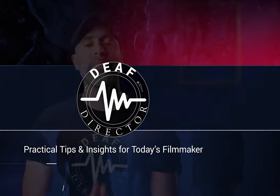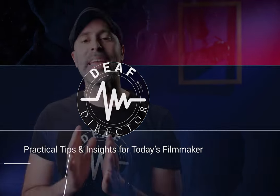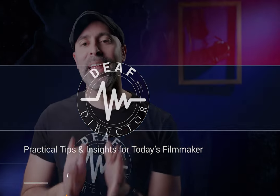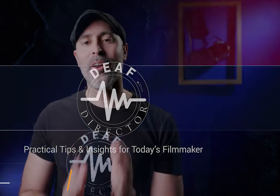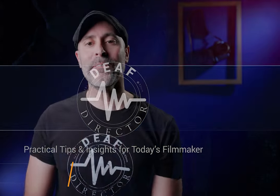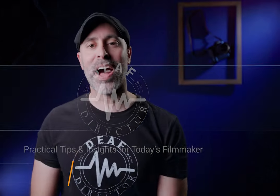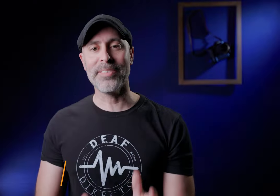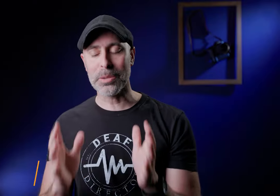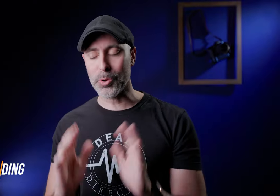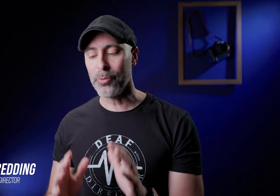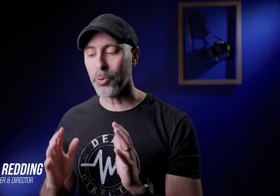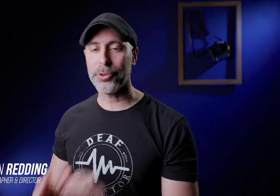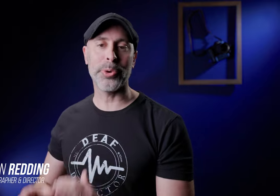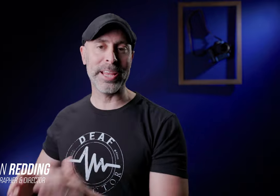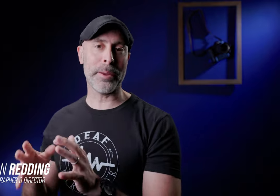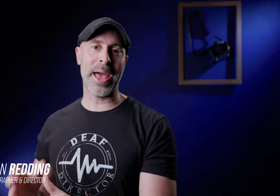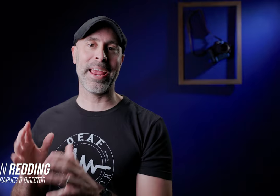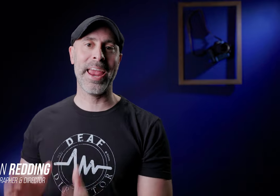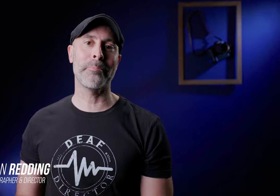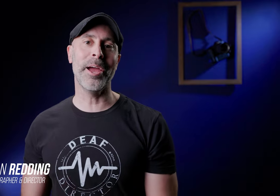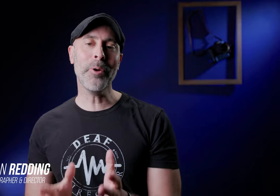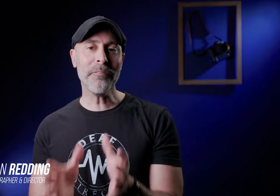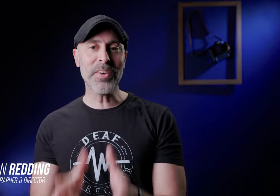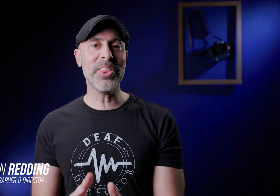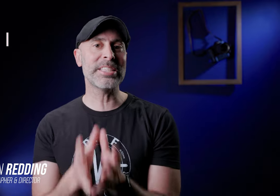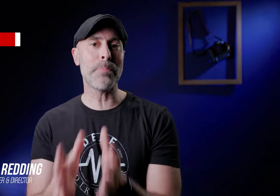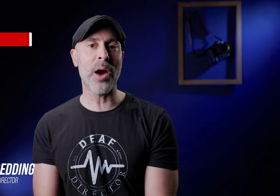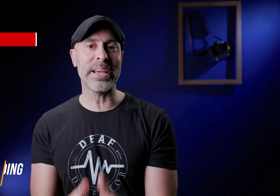The Canon R5 is a beautiful little enigmatic camera and one of the fun things about it is